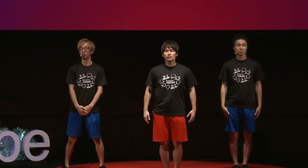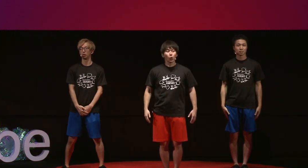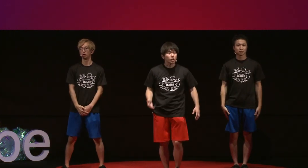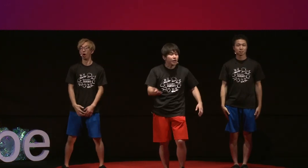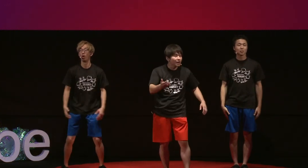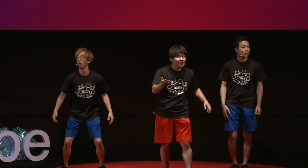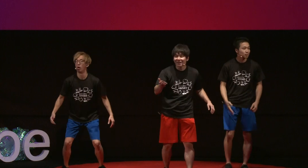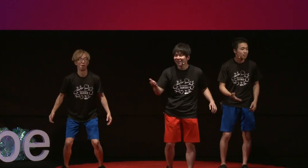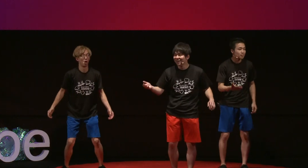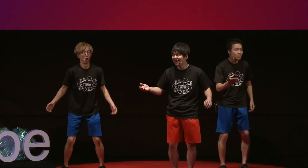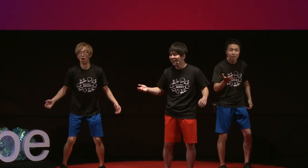What do you think?